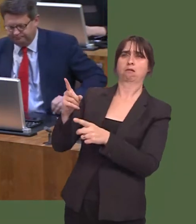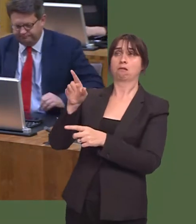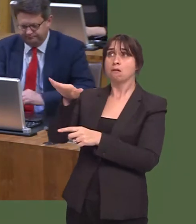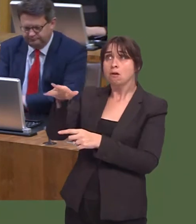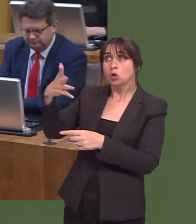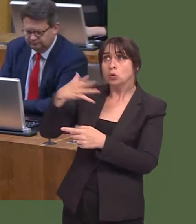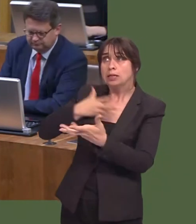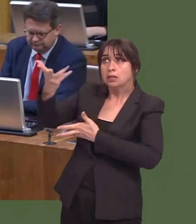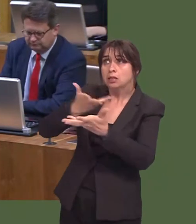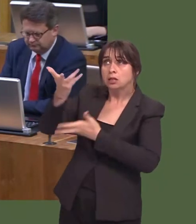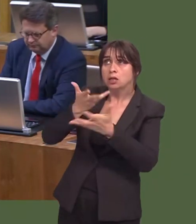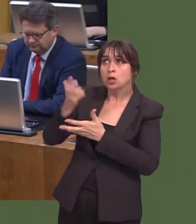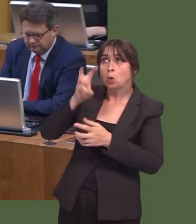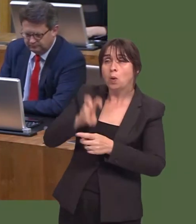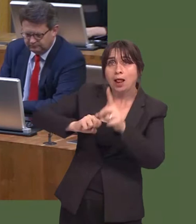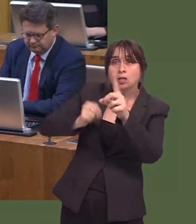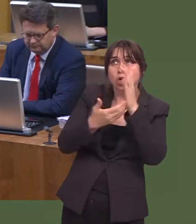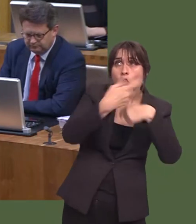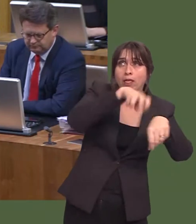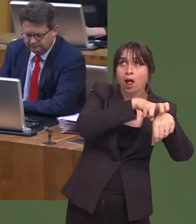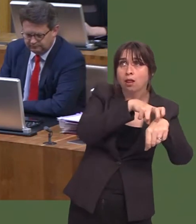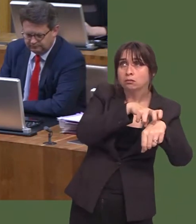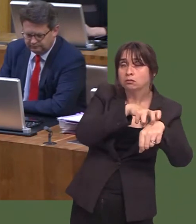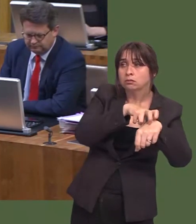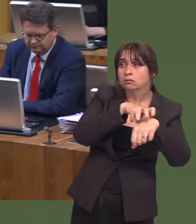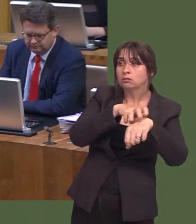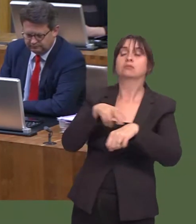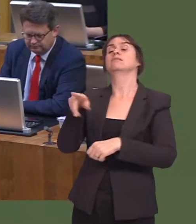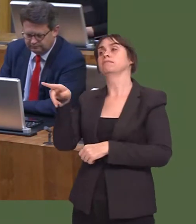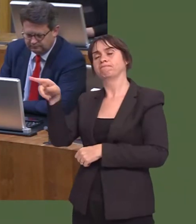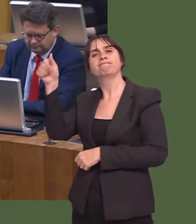I welcome the words of Guto Bebb, for example, where he recognises the reality of the situationóthat